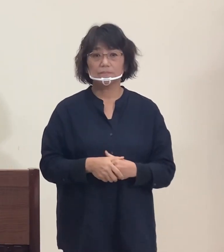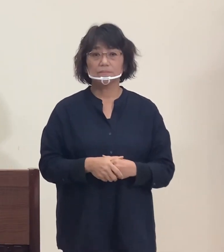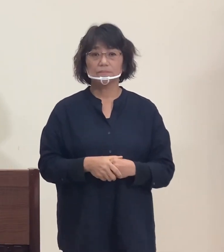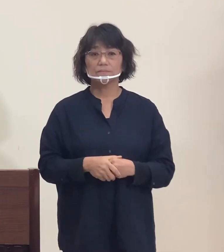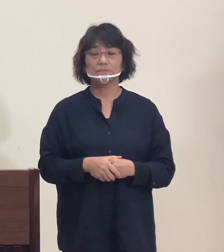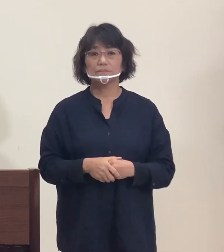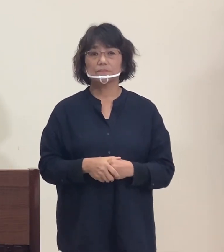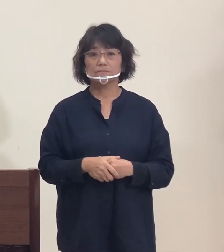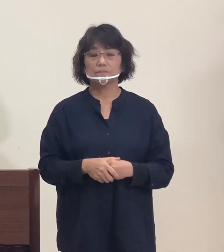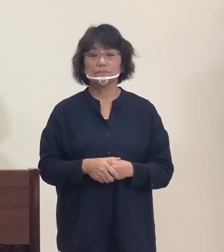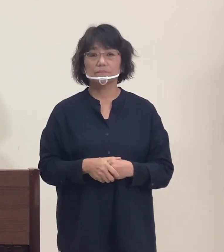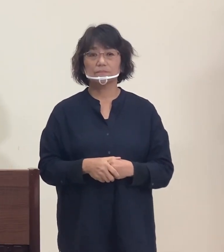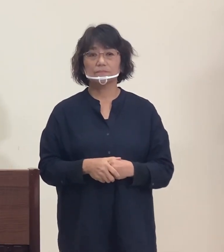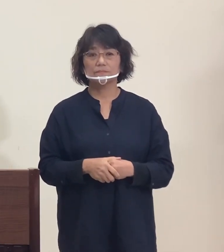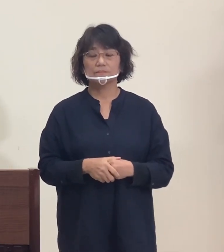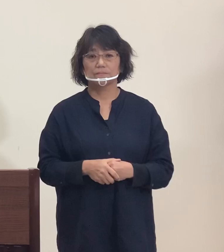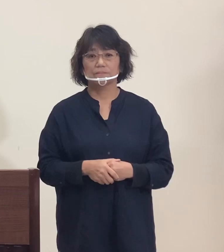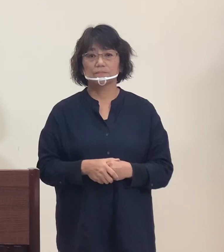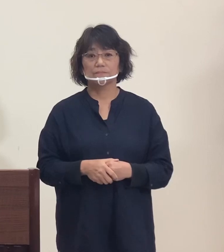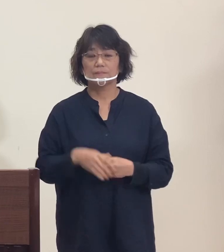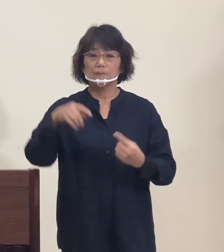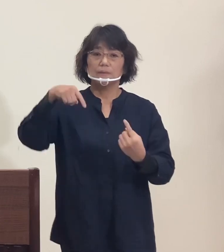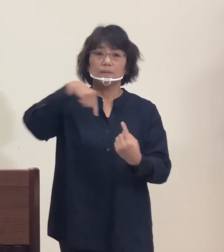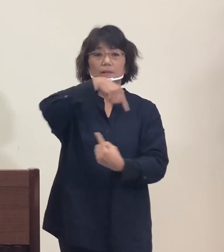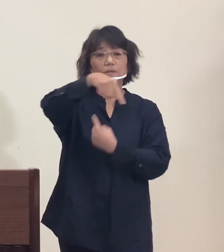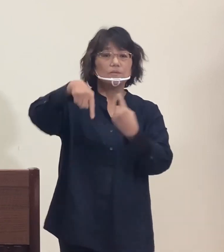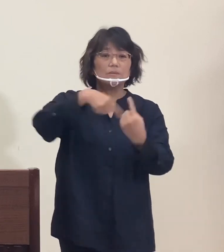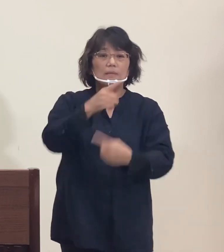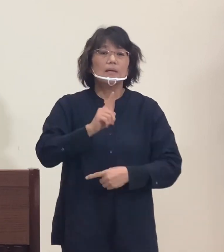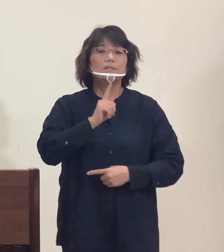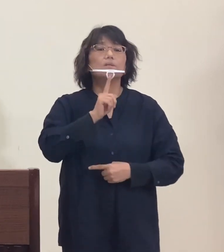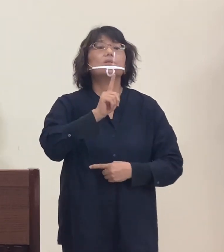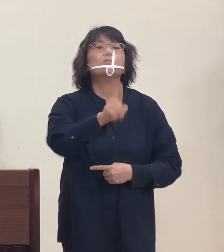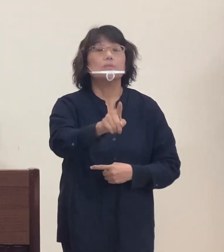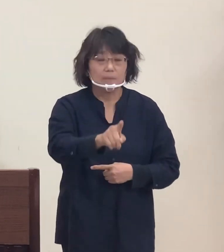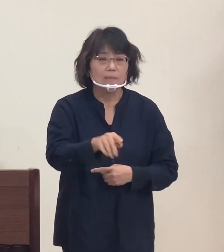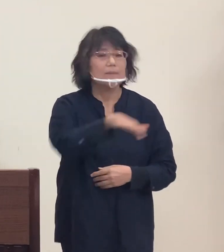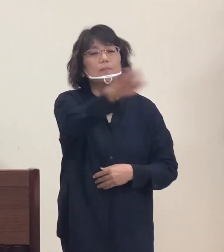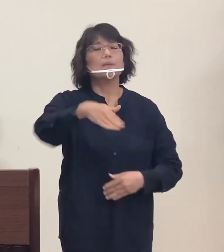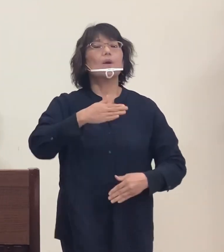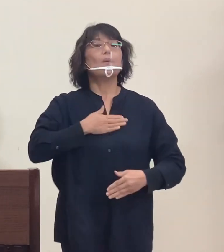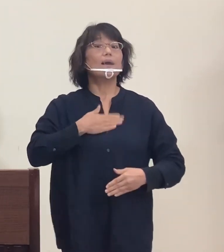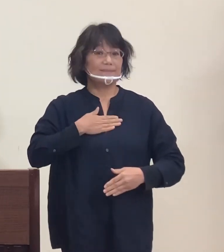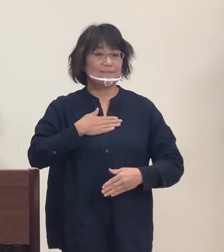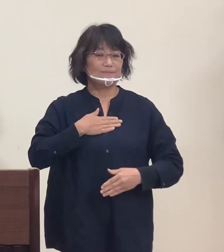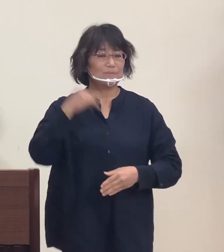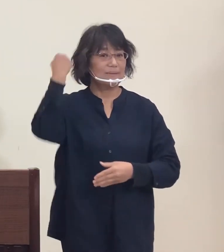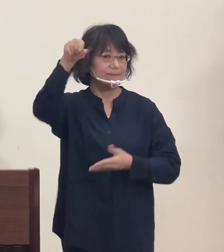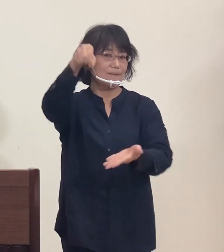I have heard from some citizens that they do not need me to repeat the same message so often.